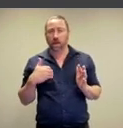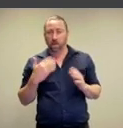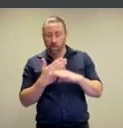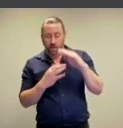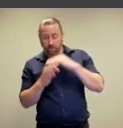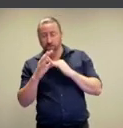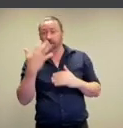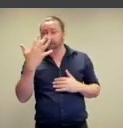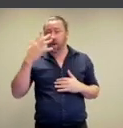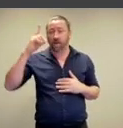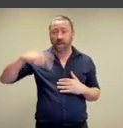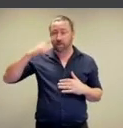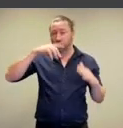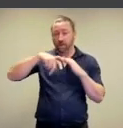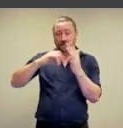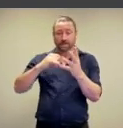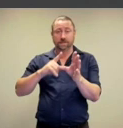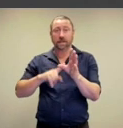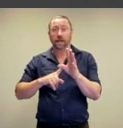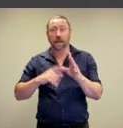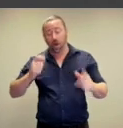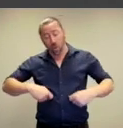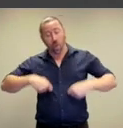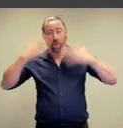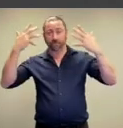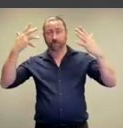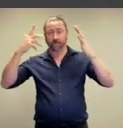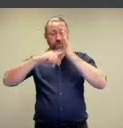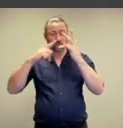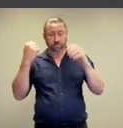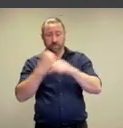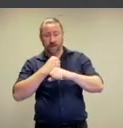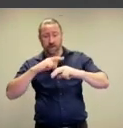morning, more than 5 000 Sydneysiders took off